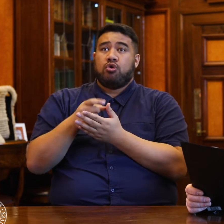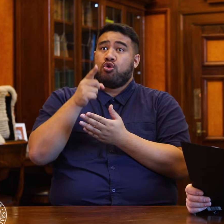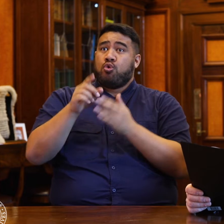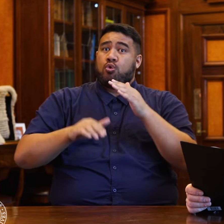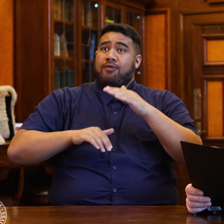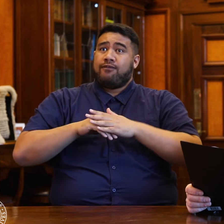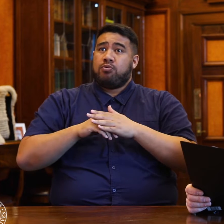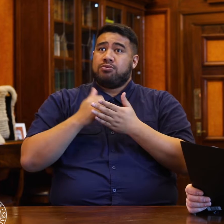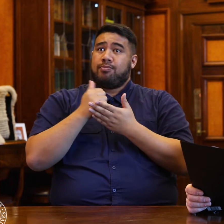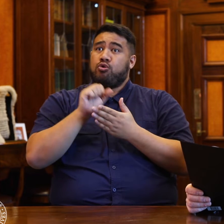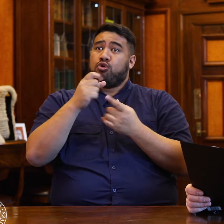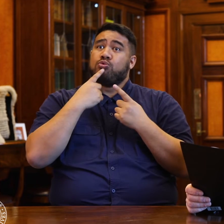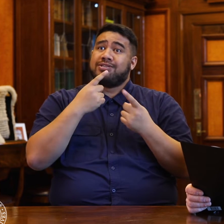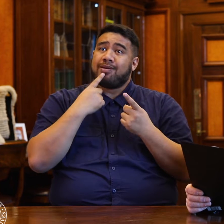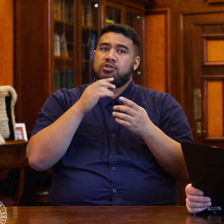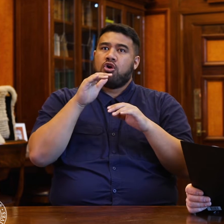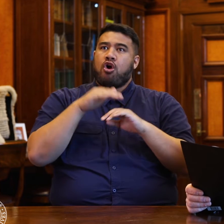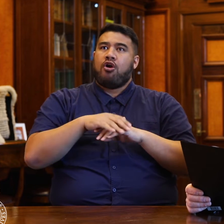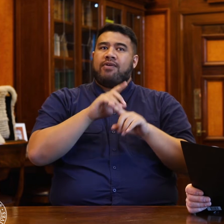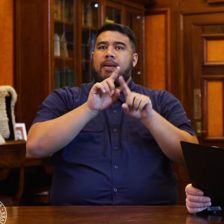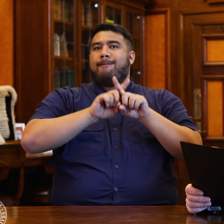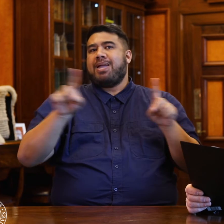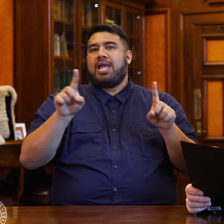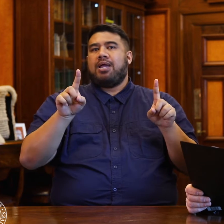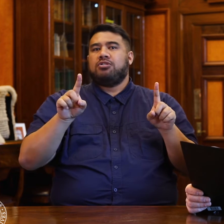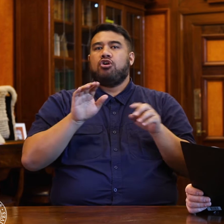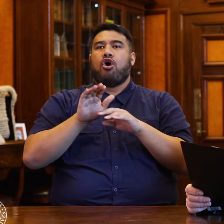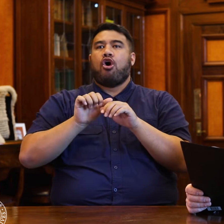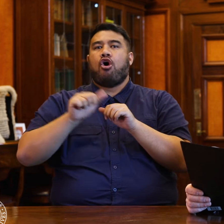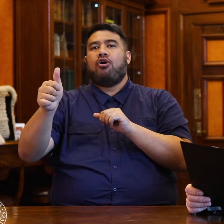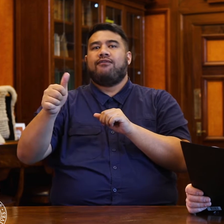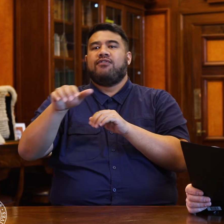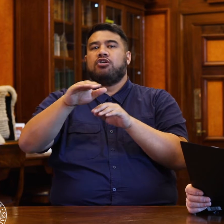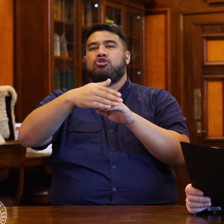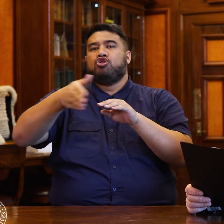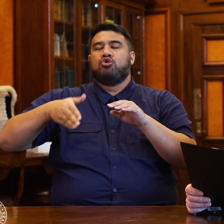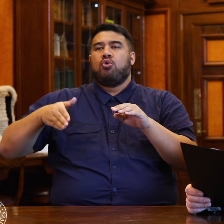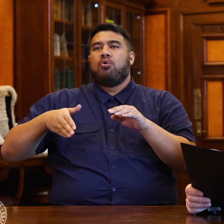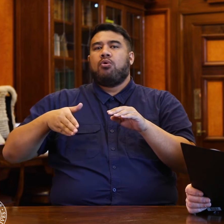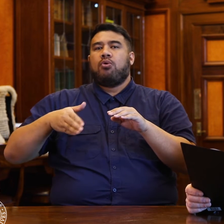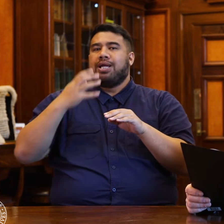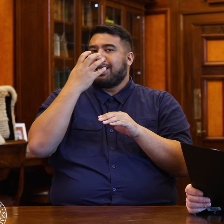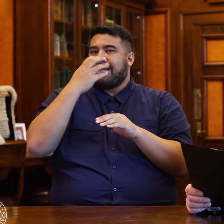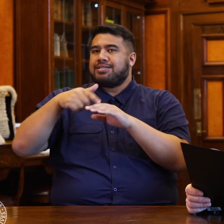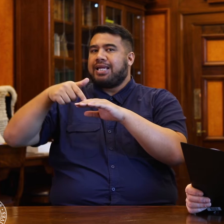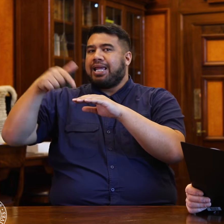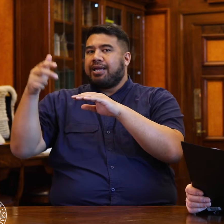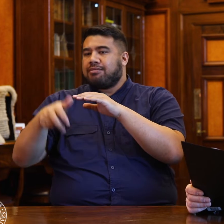regarding the Government's decision to ban offshore oil and gas exploration?